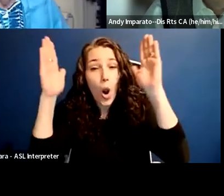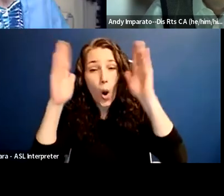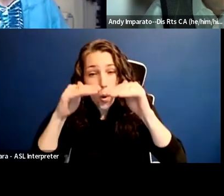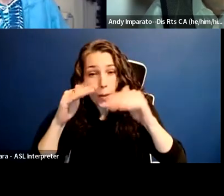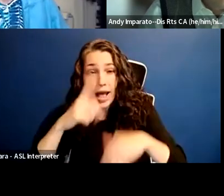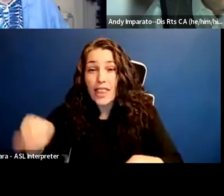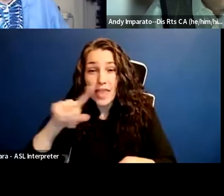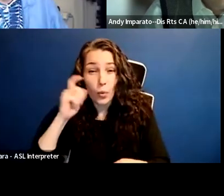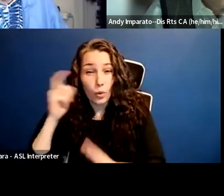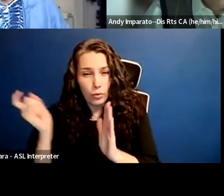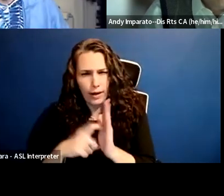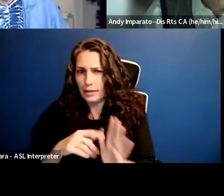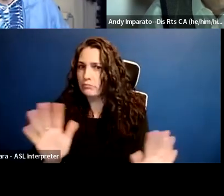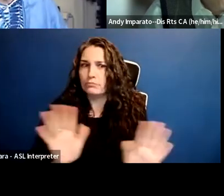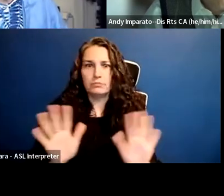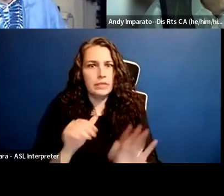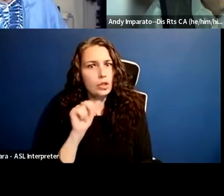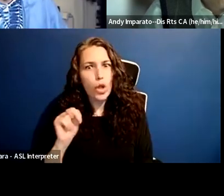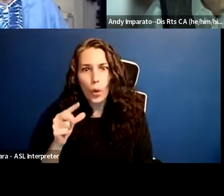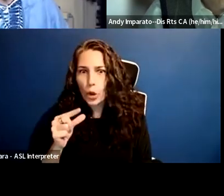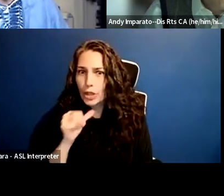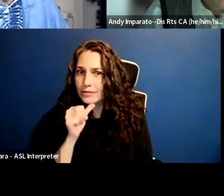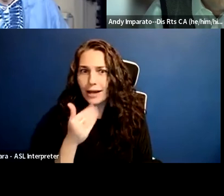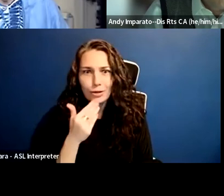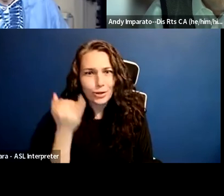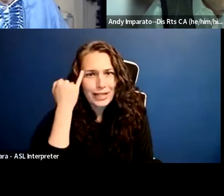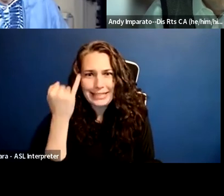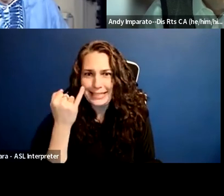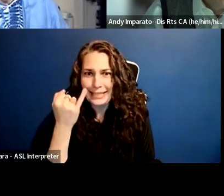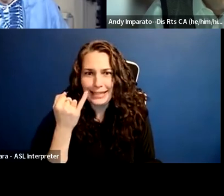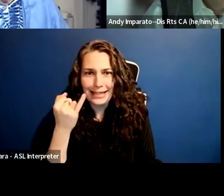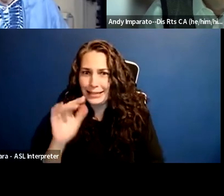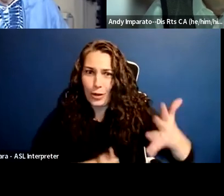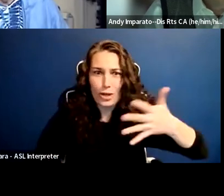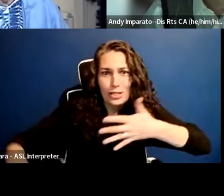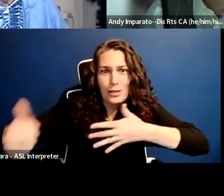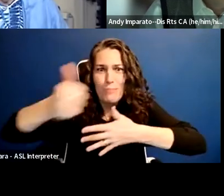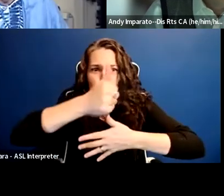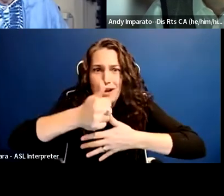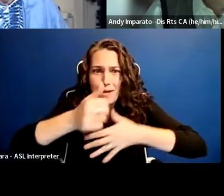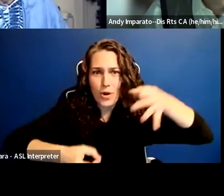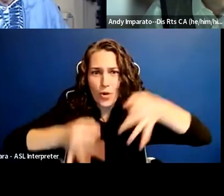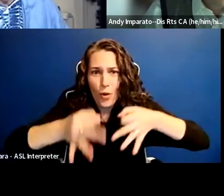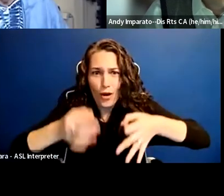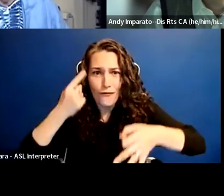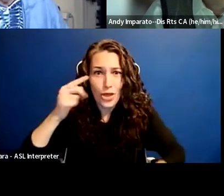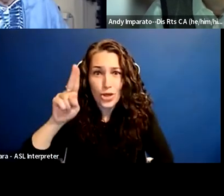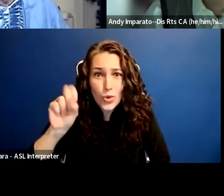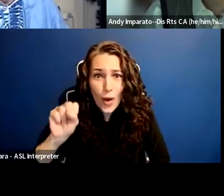that it's not a good idea to give this United States Supreme Court an opportunity to say that unintentional discrimination